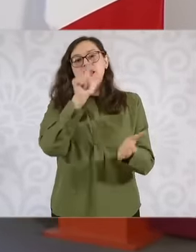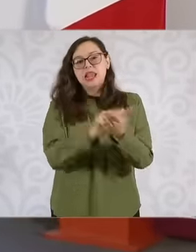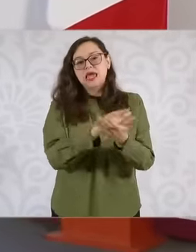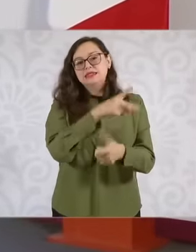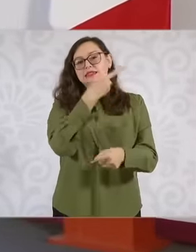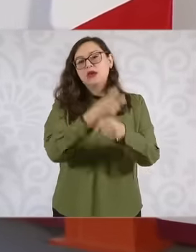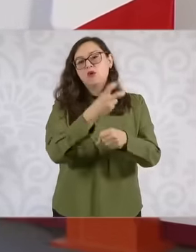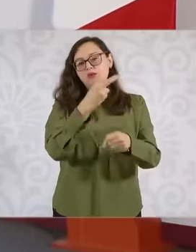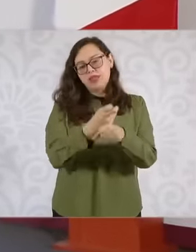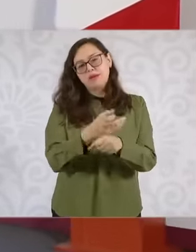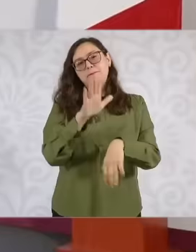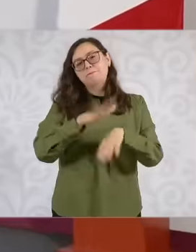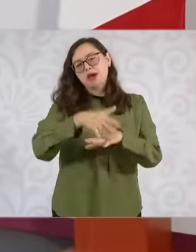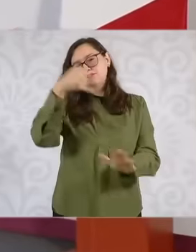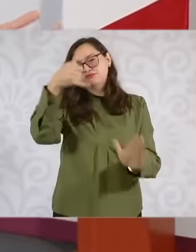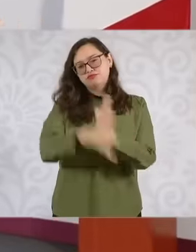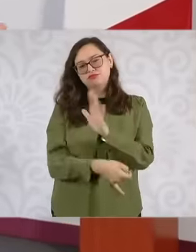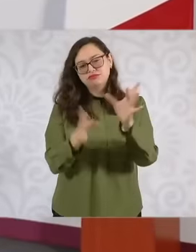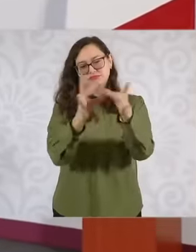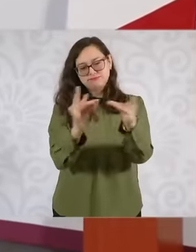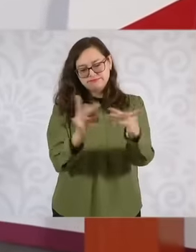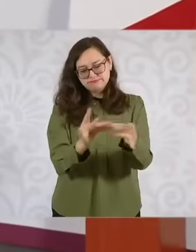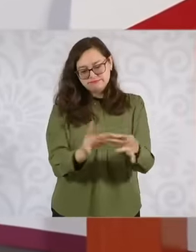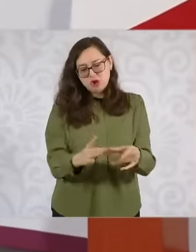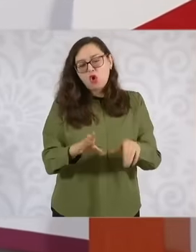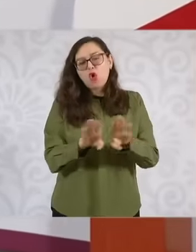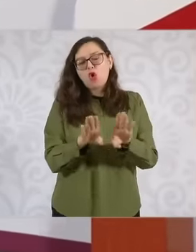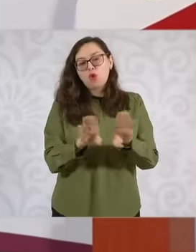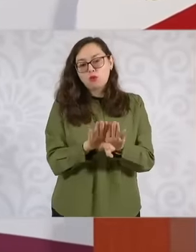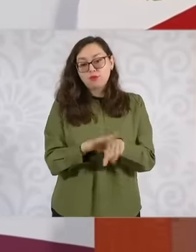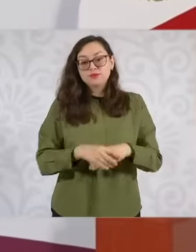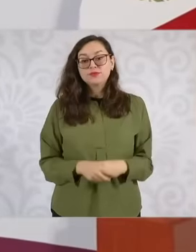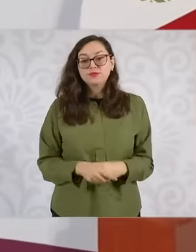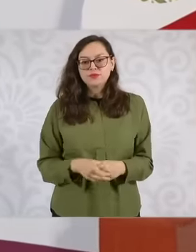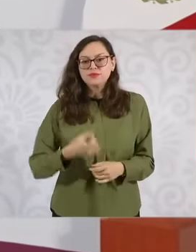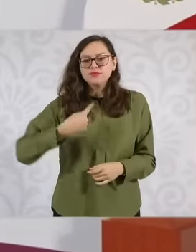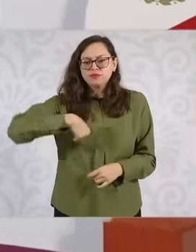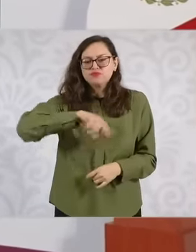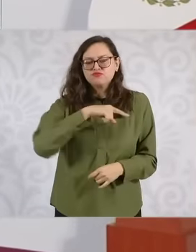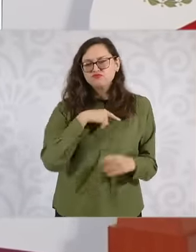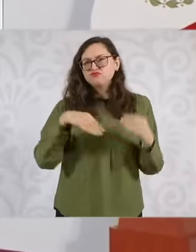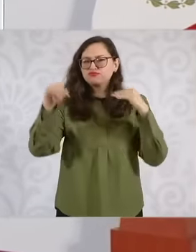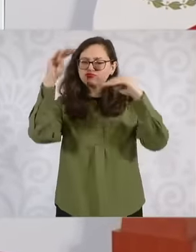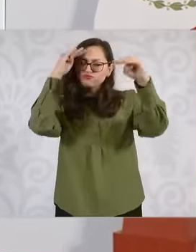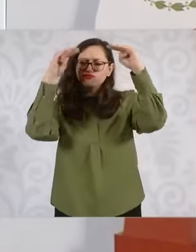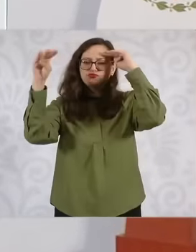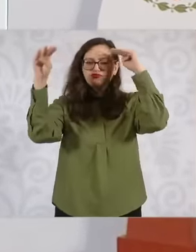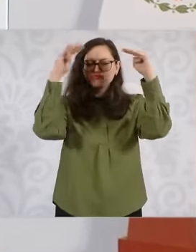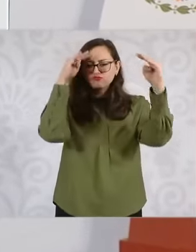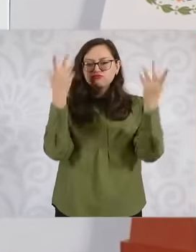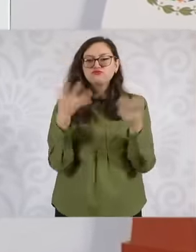has been thinking about the team, we have been thinking about several options, one is total construction,